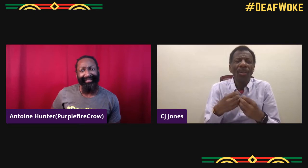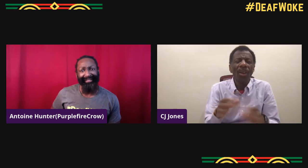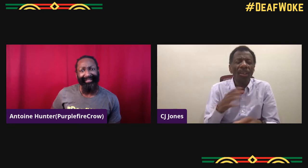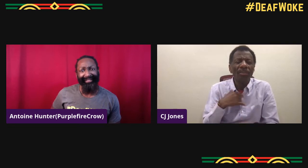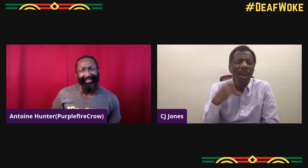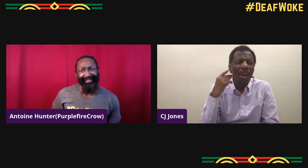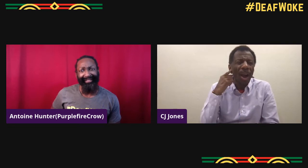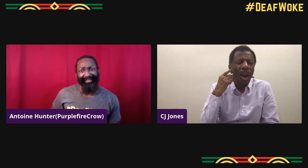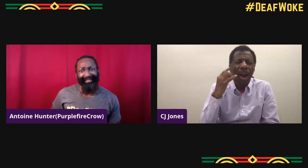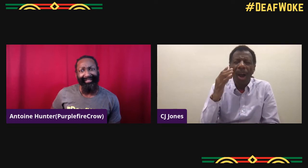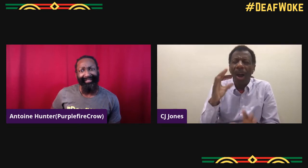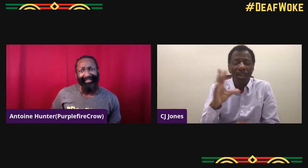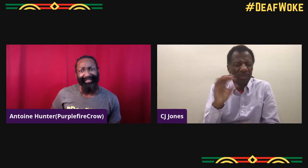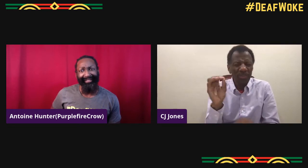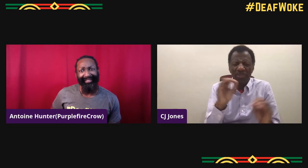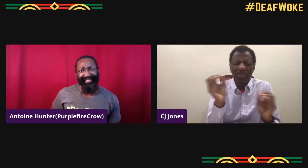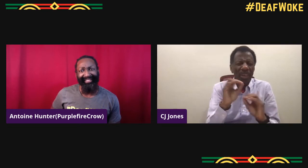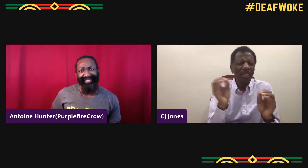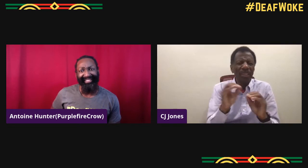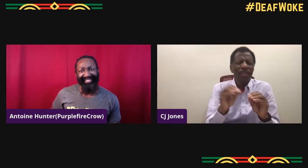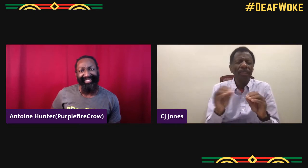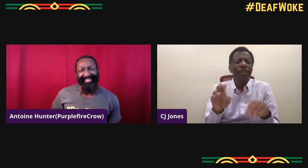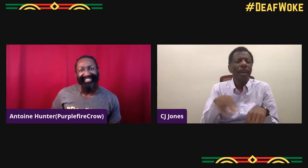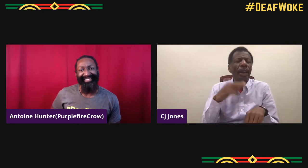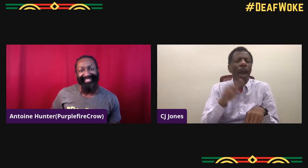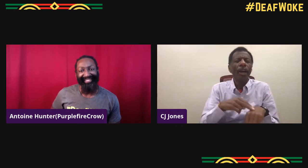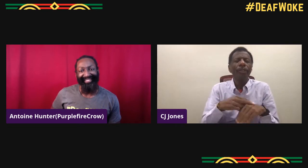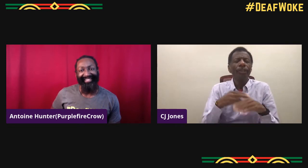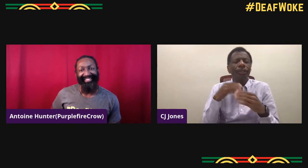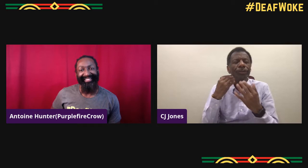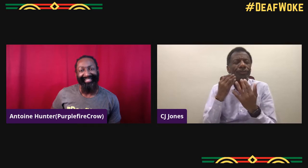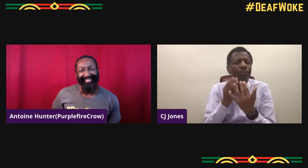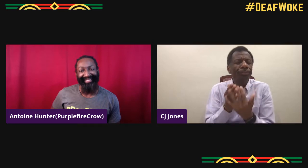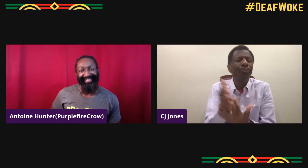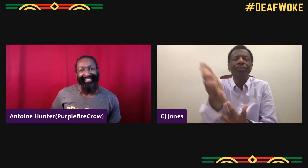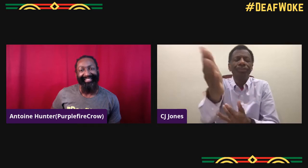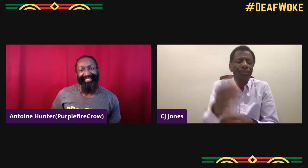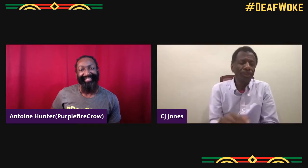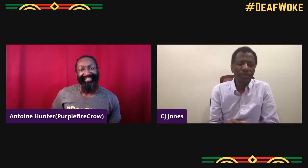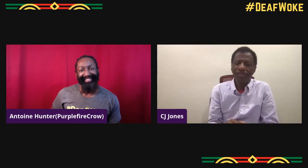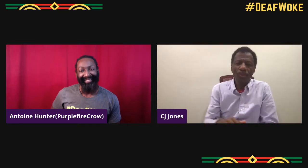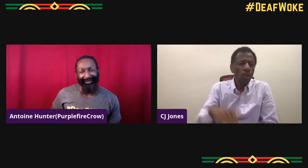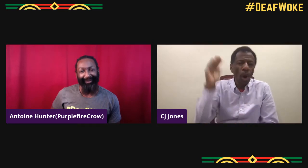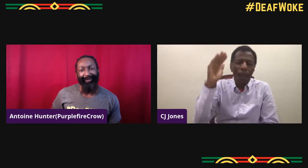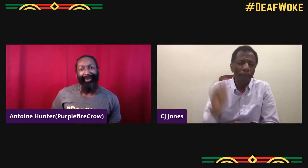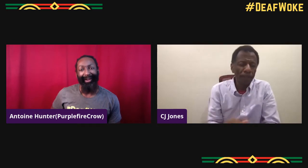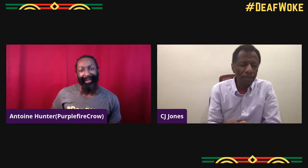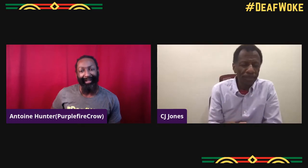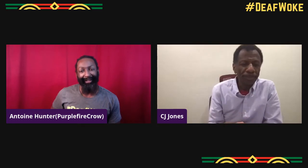So becoming deaf, I didn't feel as if I lost something it was just kind of a natural progression.